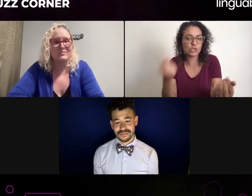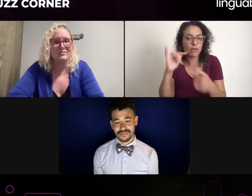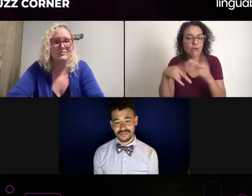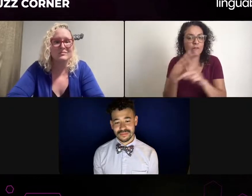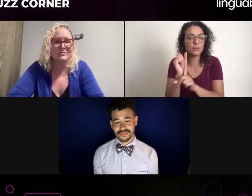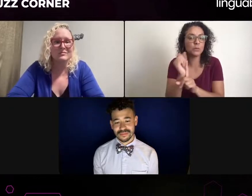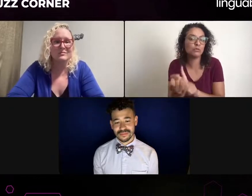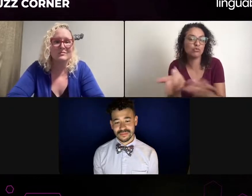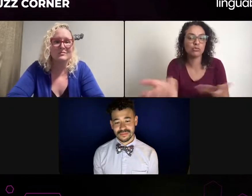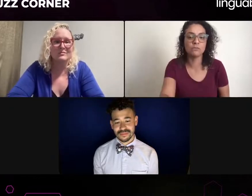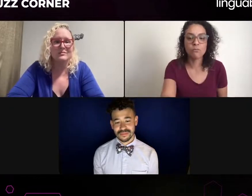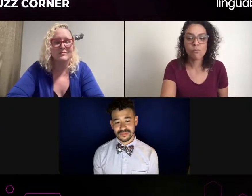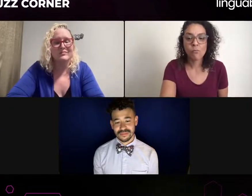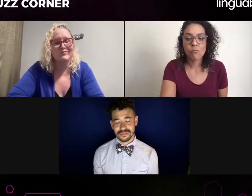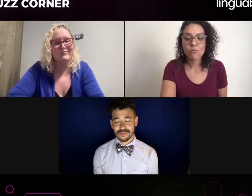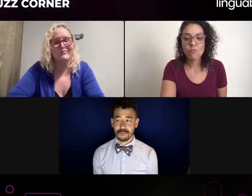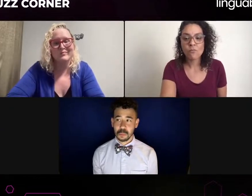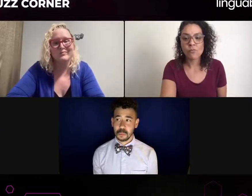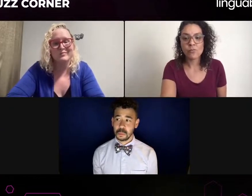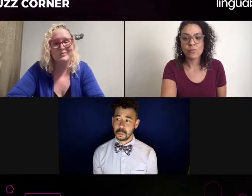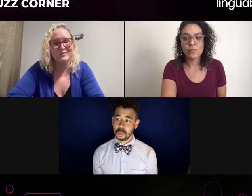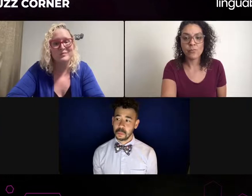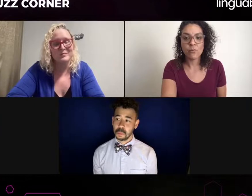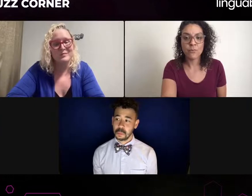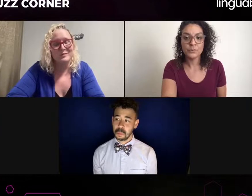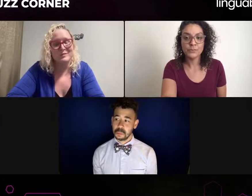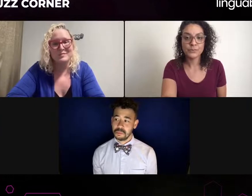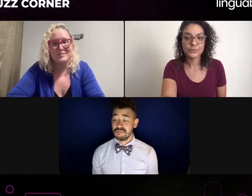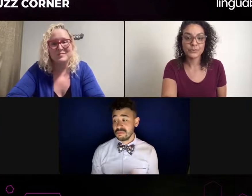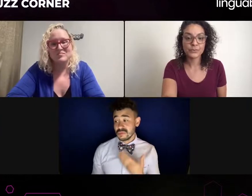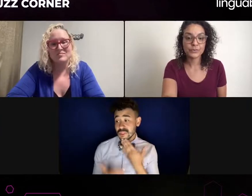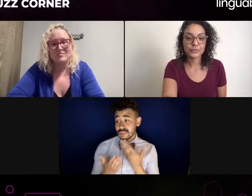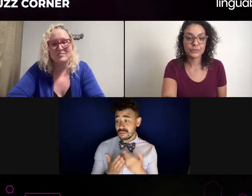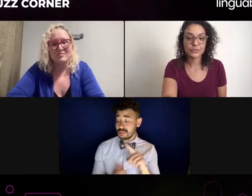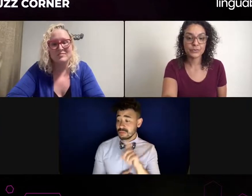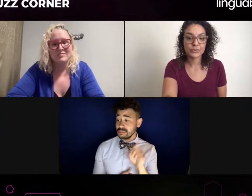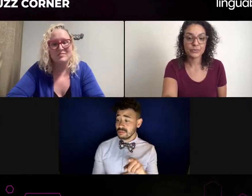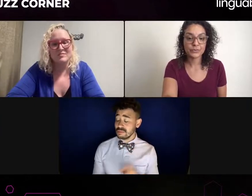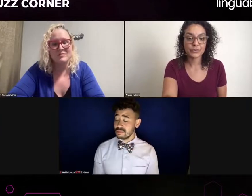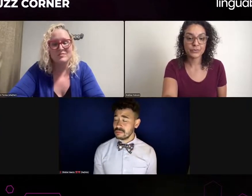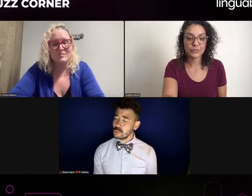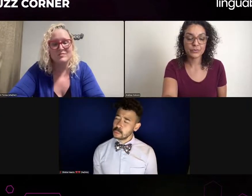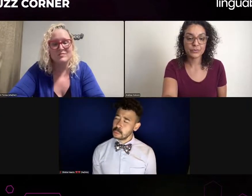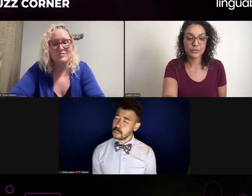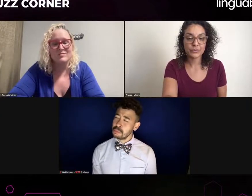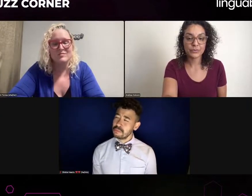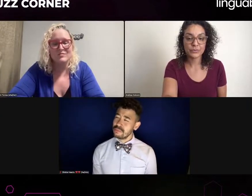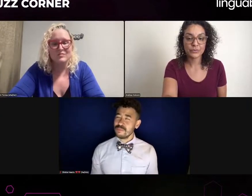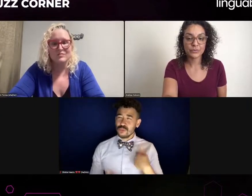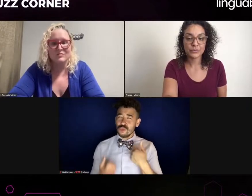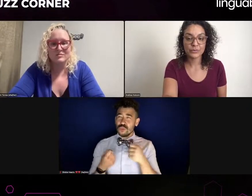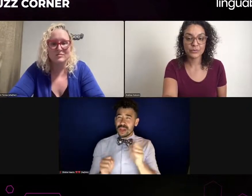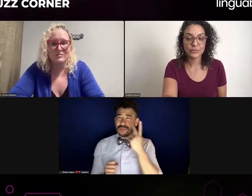with each one. Right. You know, in a row. So would you be able to identify why or